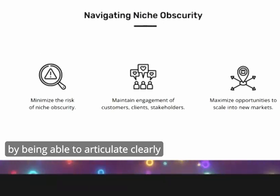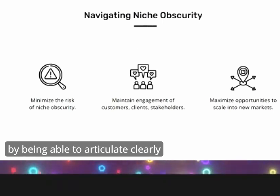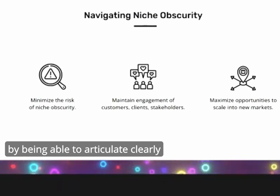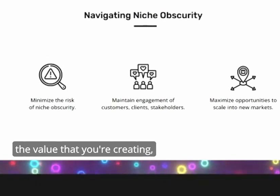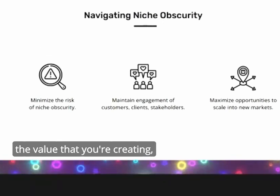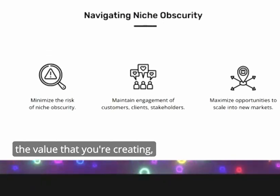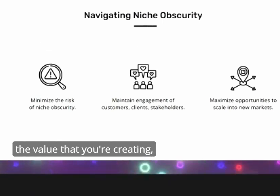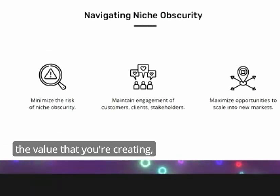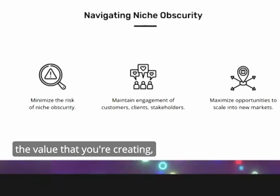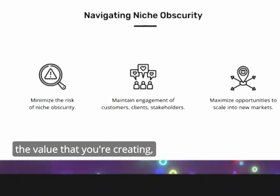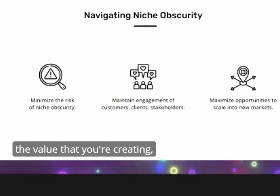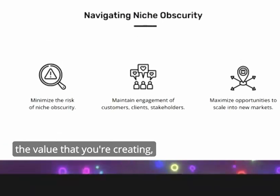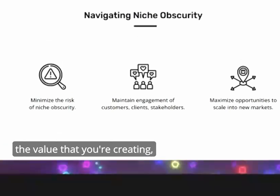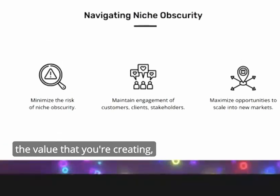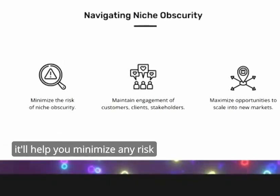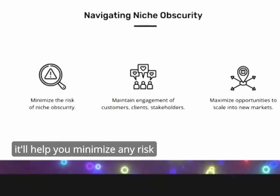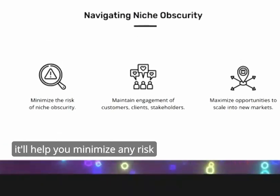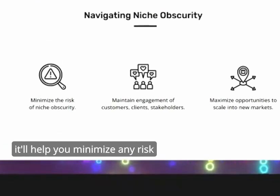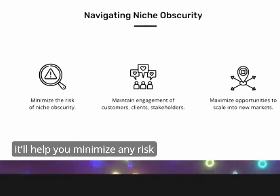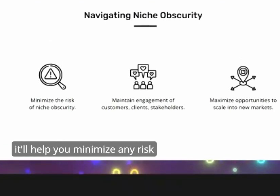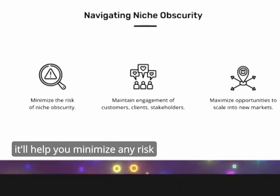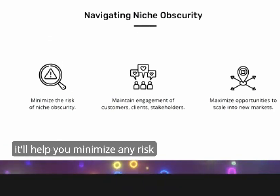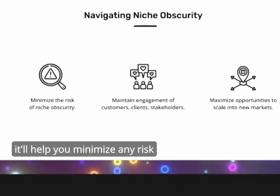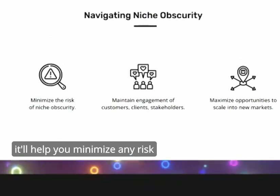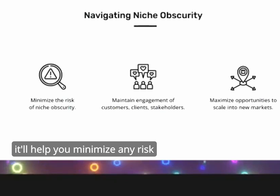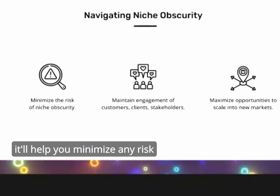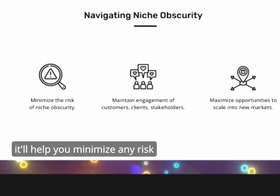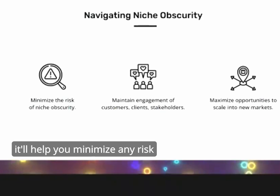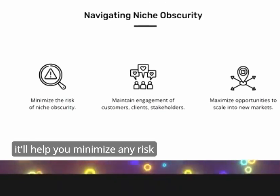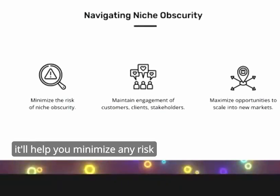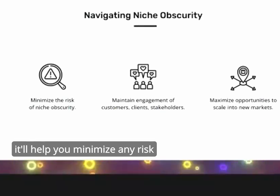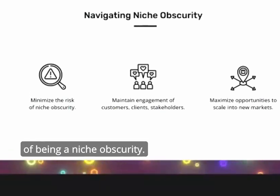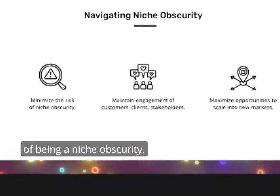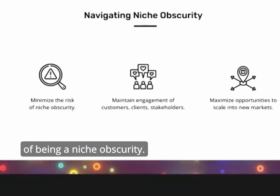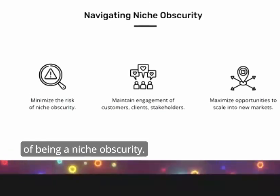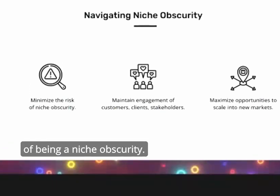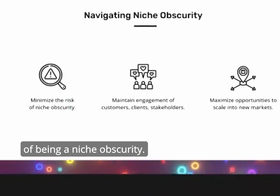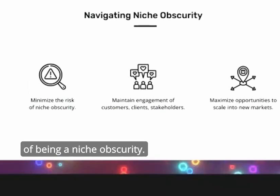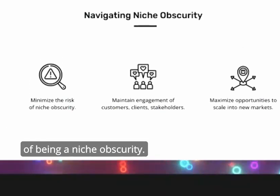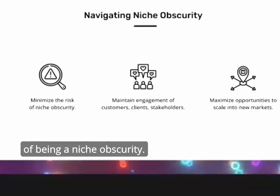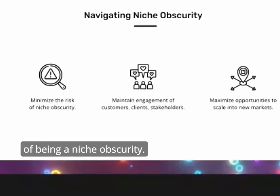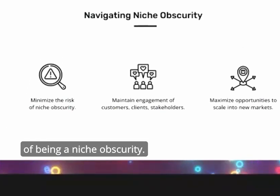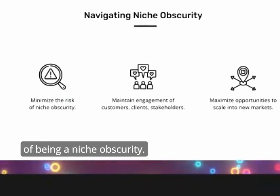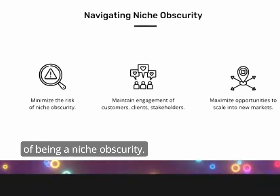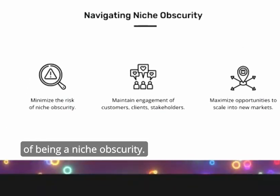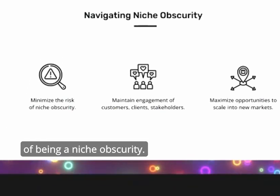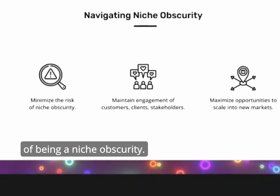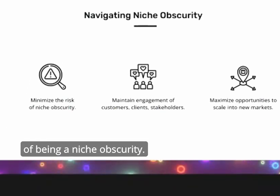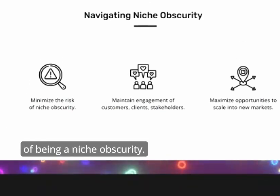clearly the value that you're creating it'll help you minimize any risk of being a niche obscurity